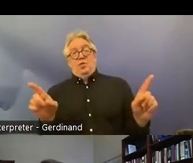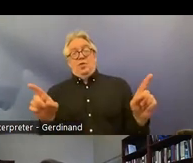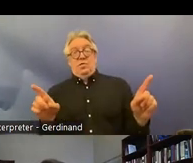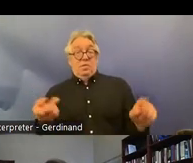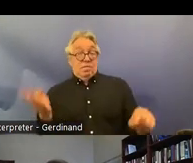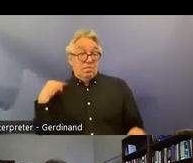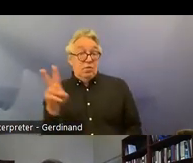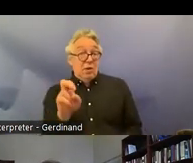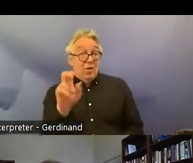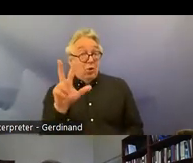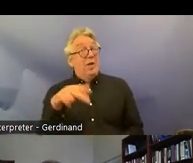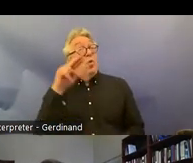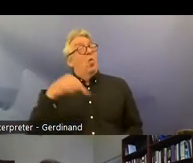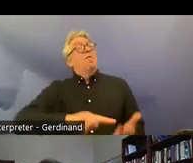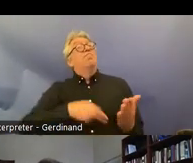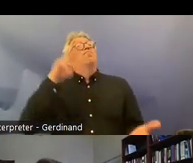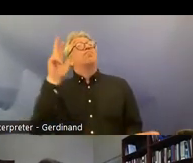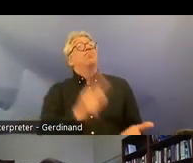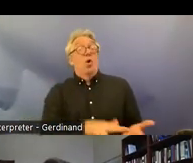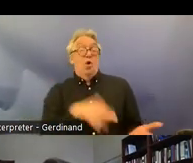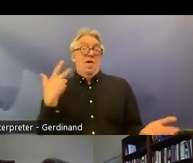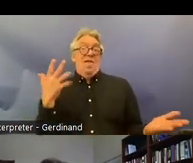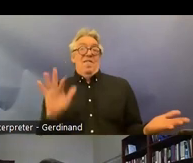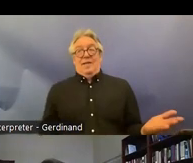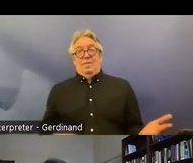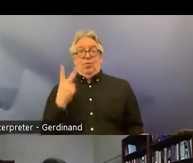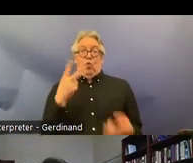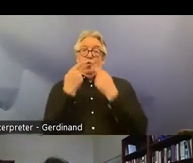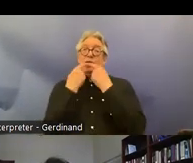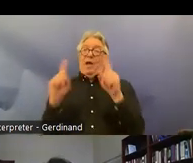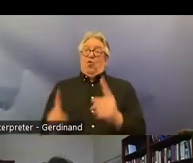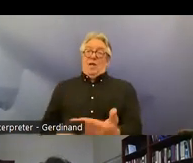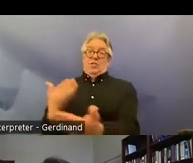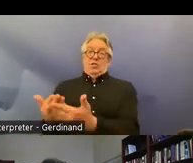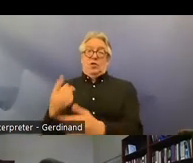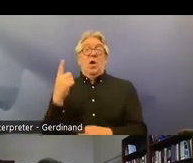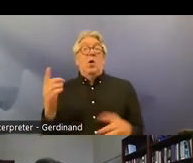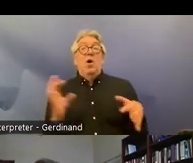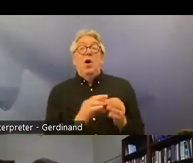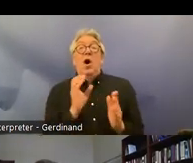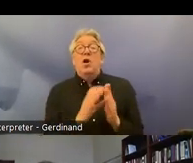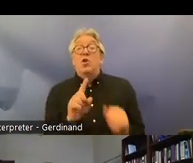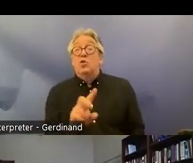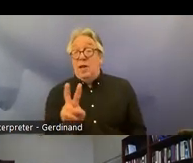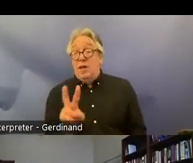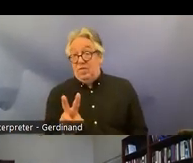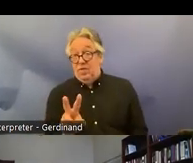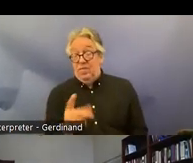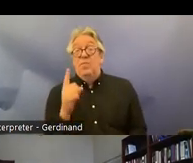2013 we submitted two such declarations one on article 12 12 and one on articles